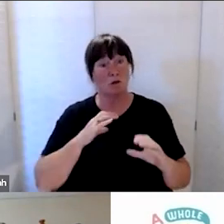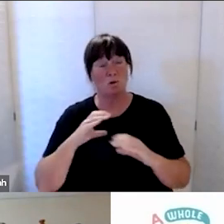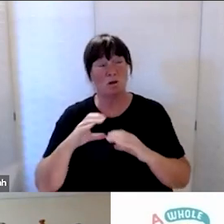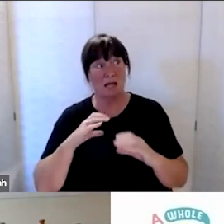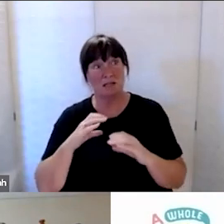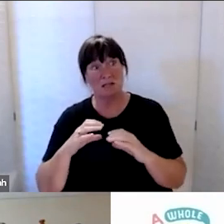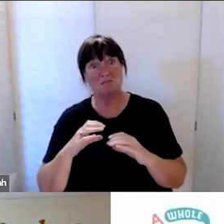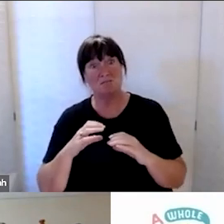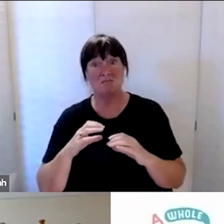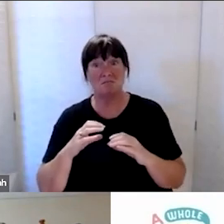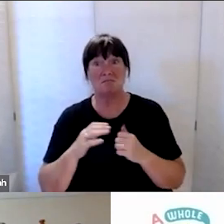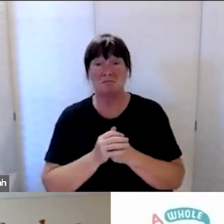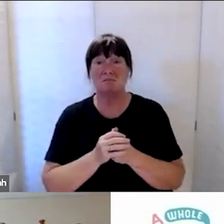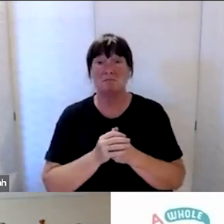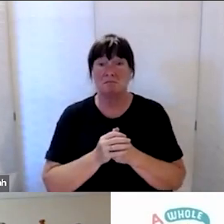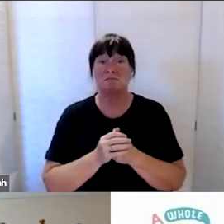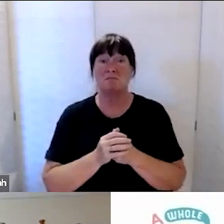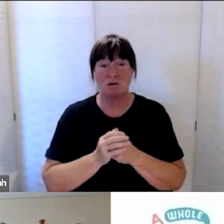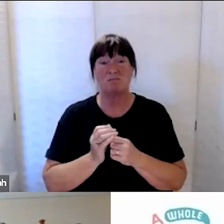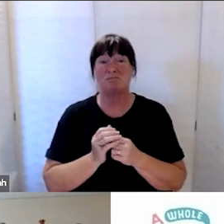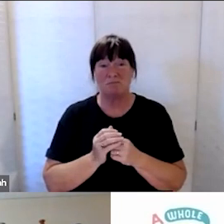one of the things that we need to get better at.